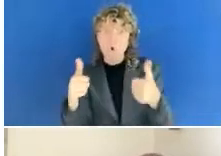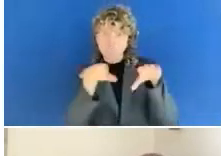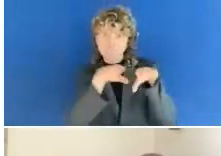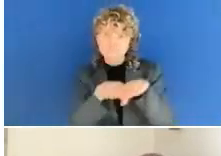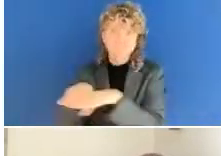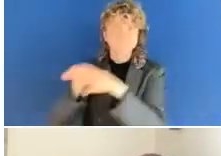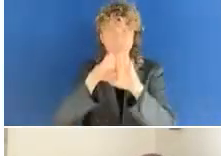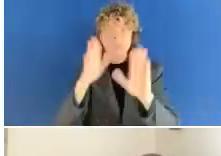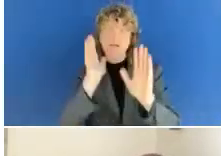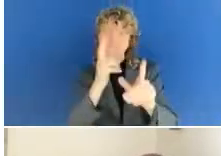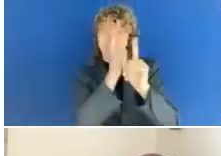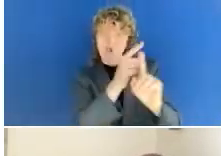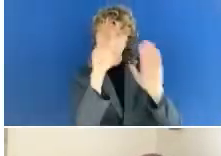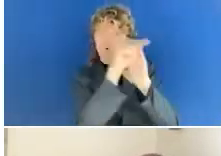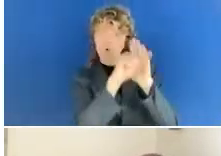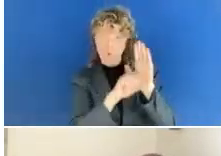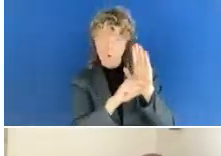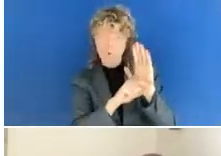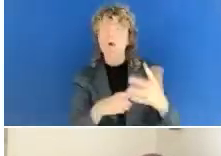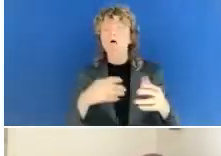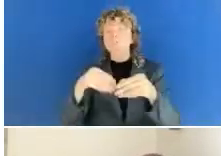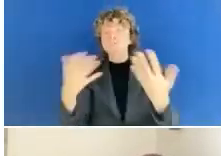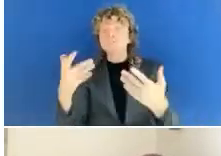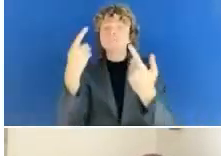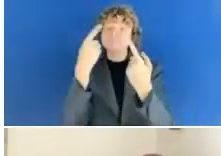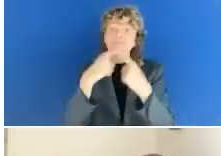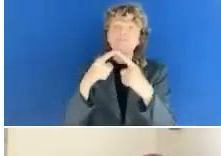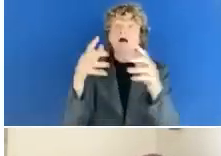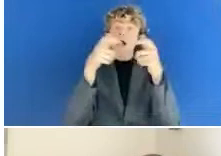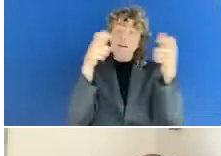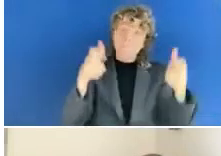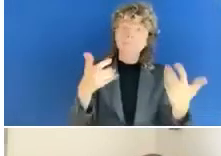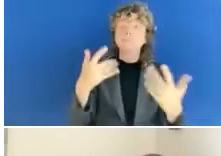designers, developers, content authors and marketing specialists, as well as procurement